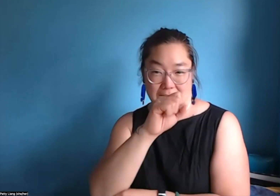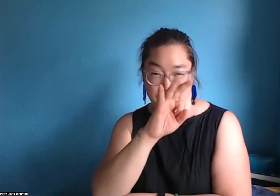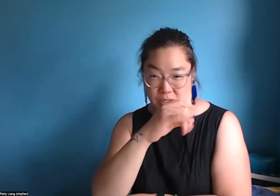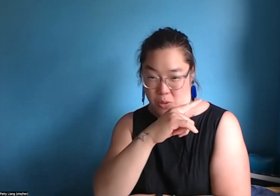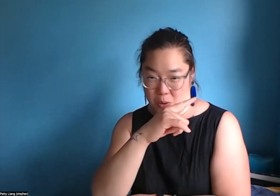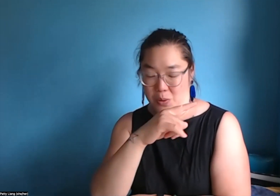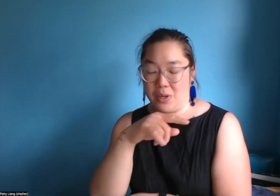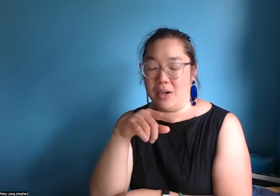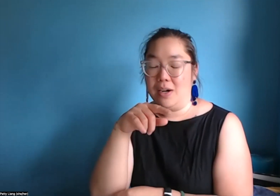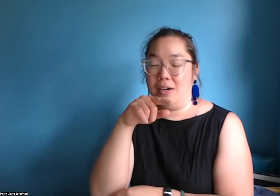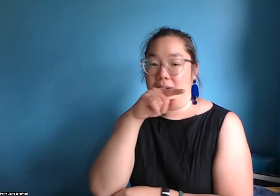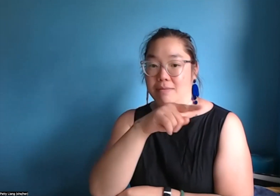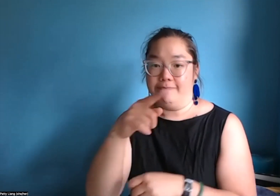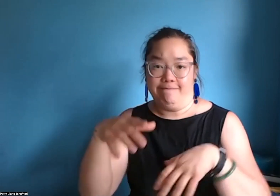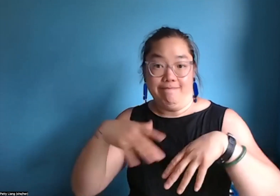It's in the Bay Area in San Francisco.